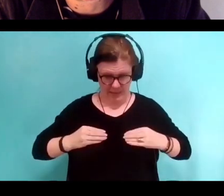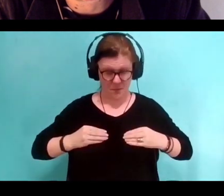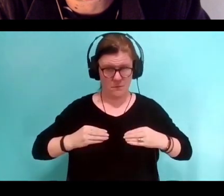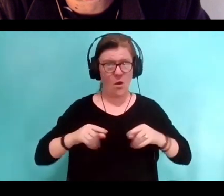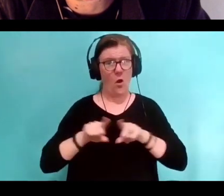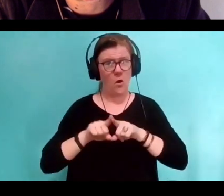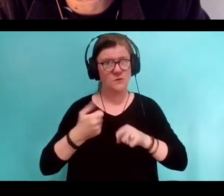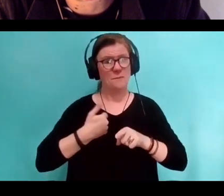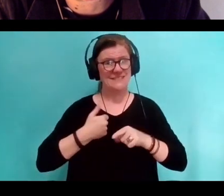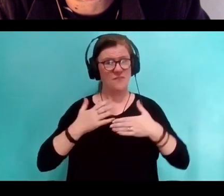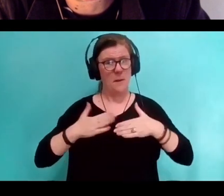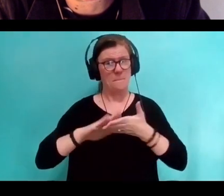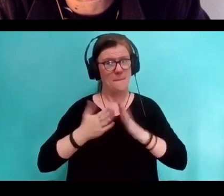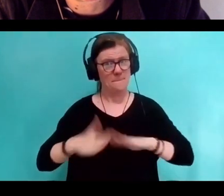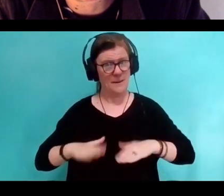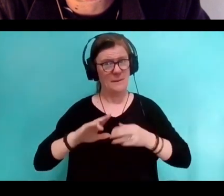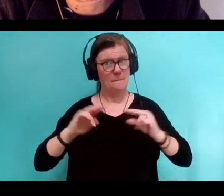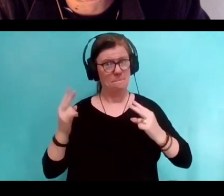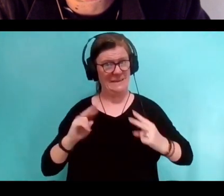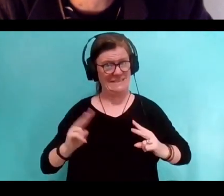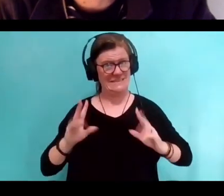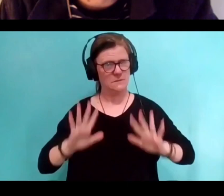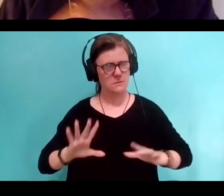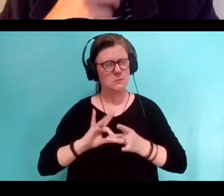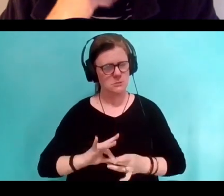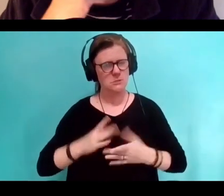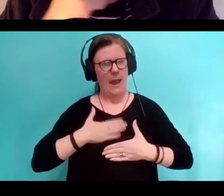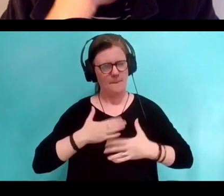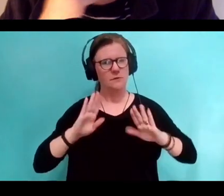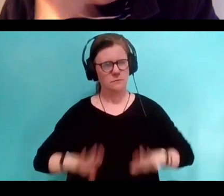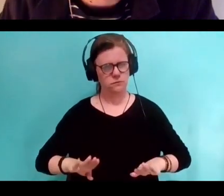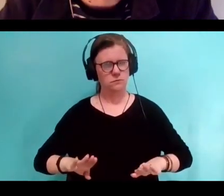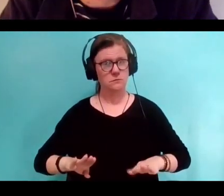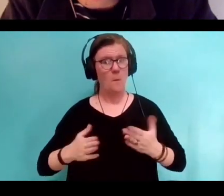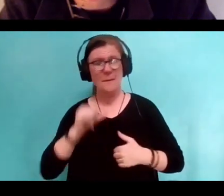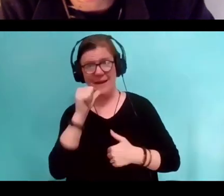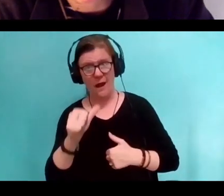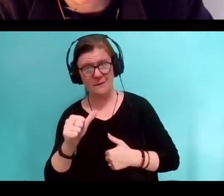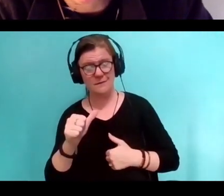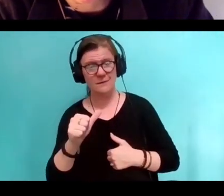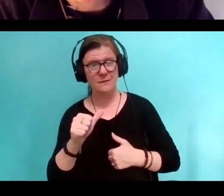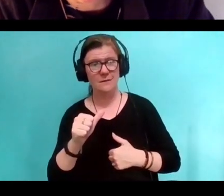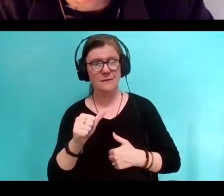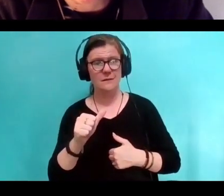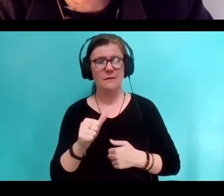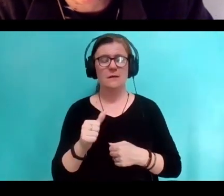and so far as you can, not making peace with it. And when you and I spoke the last time,